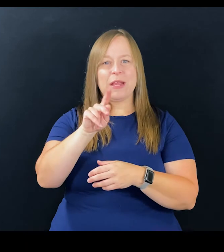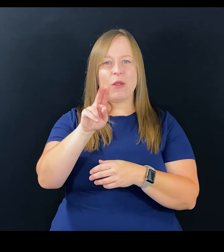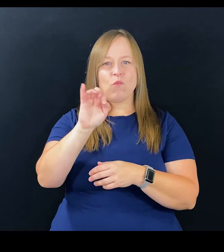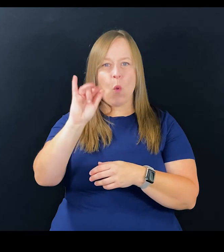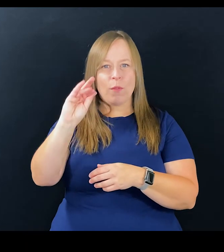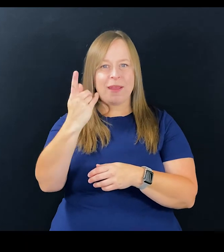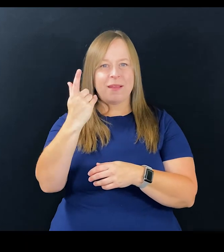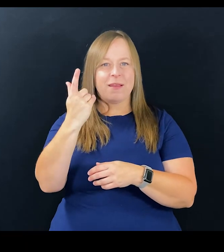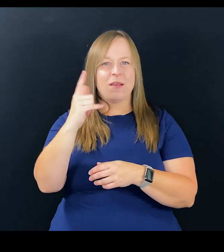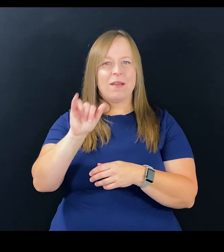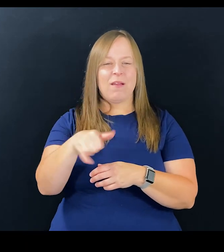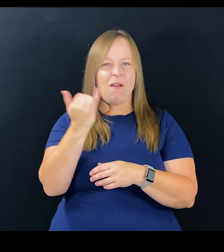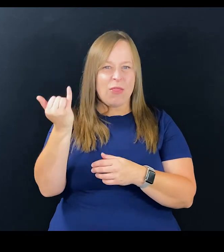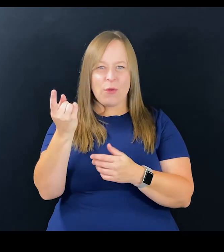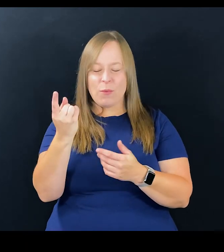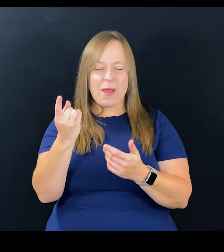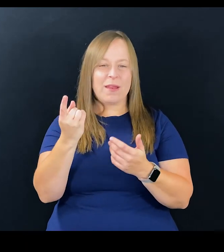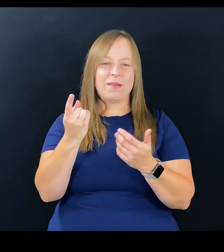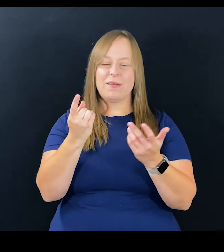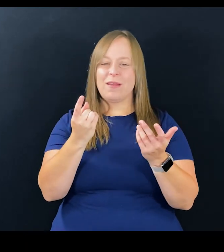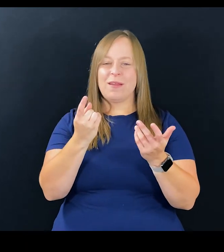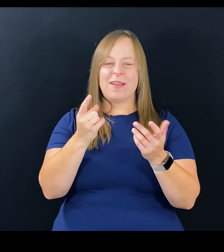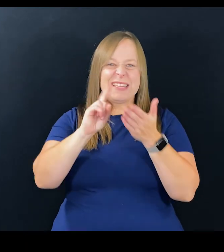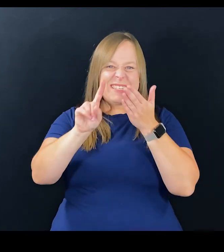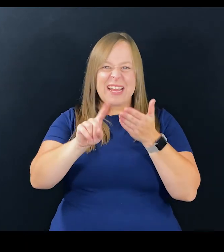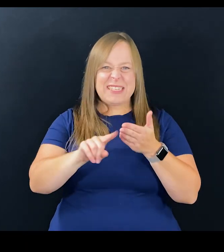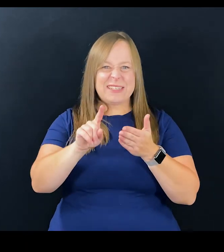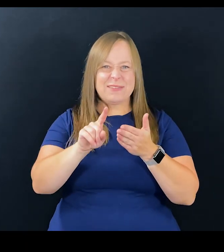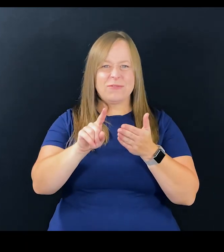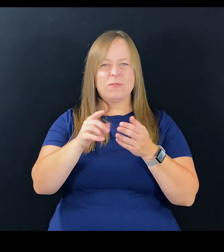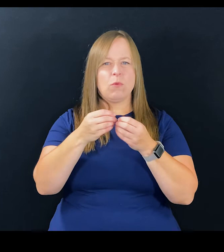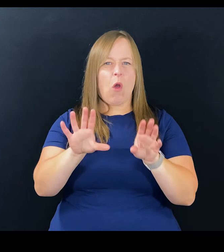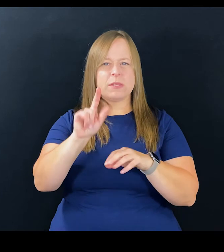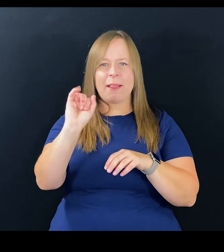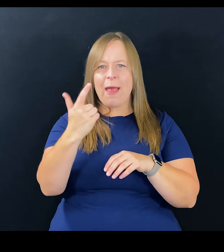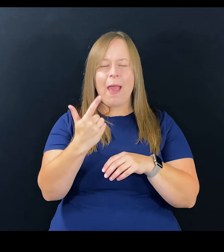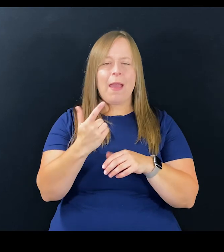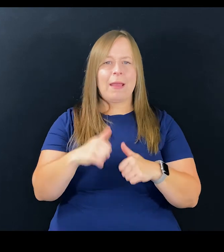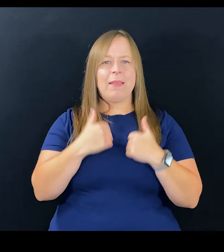I'm reading JK, Rowling's other series "Cormoran Strike", which is a detective who lost his leg